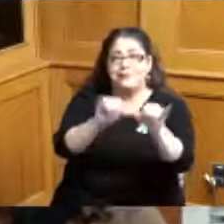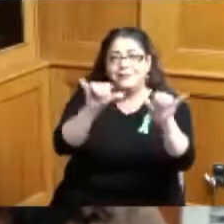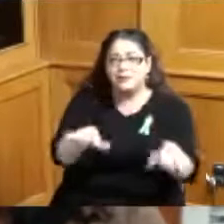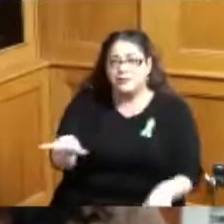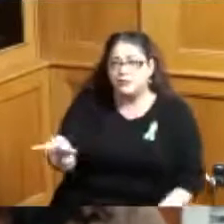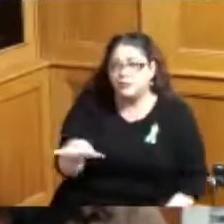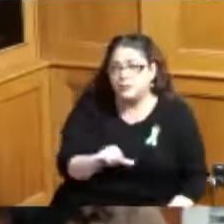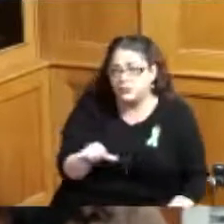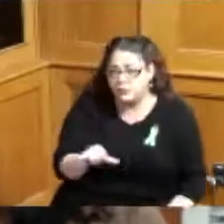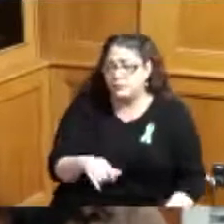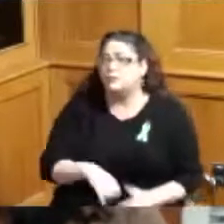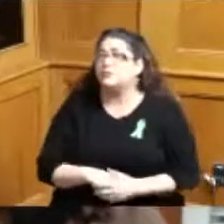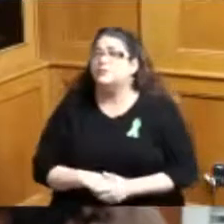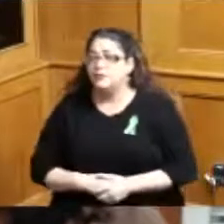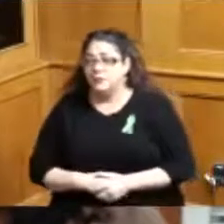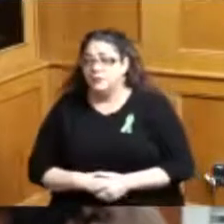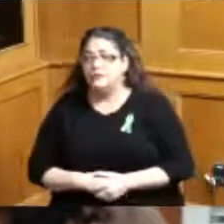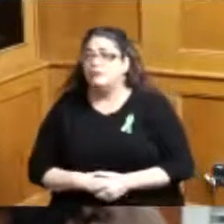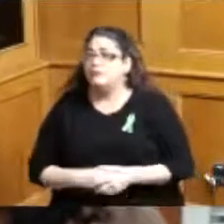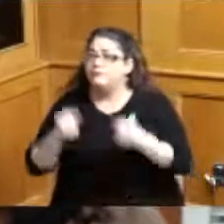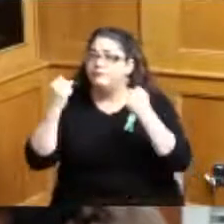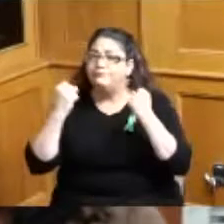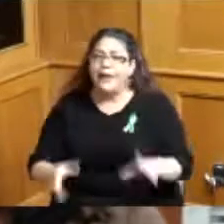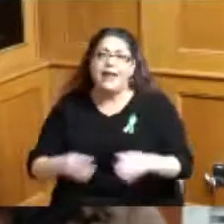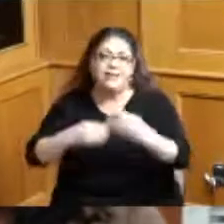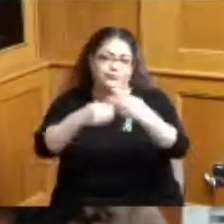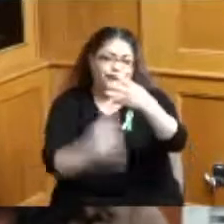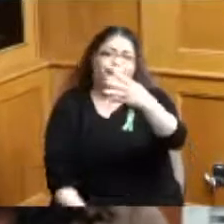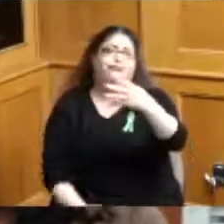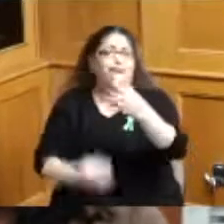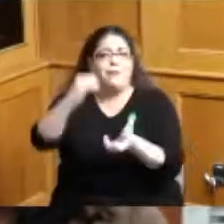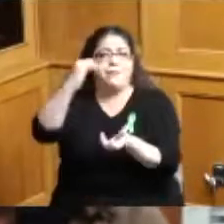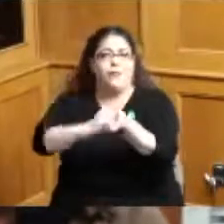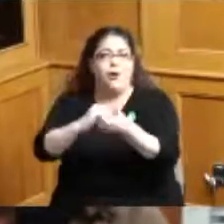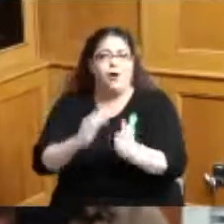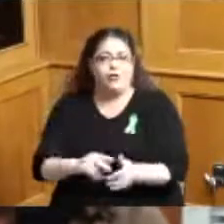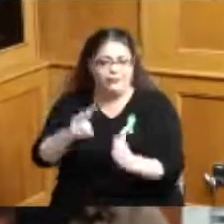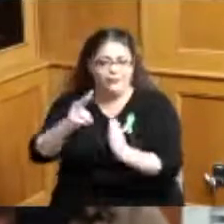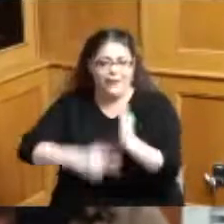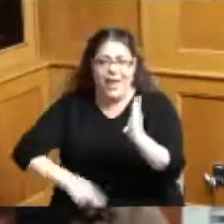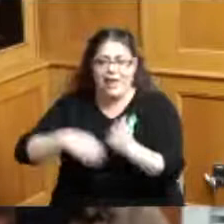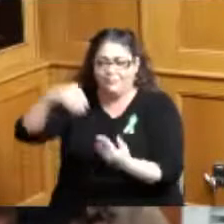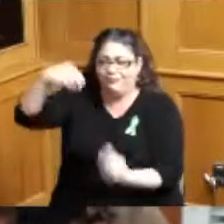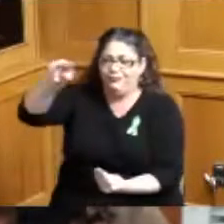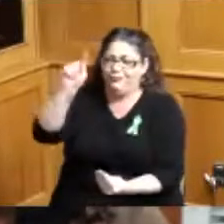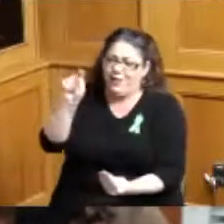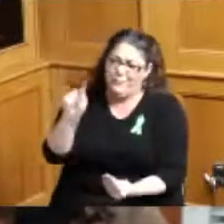we have multiple partners as you've read in your plaque proclamation who participate in